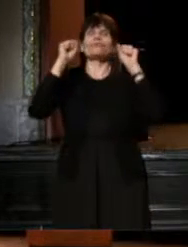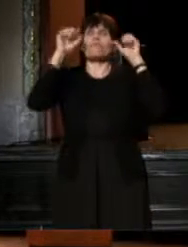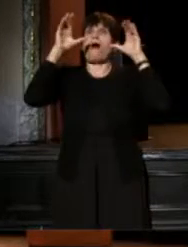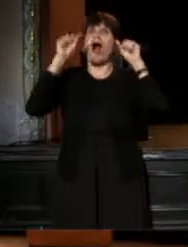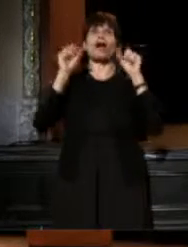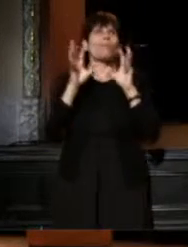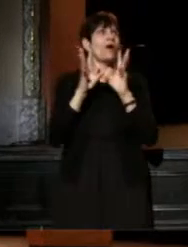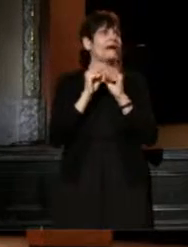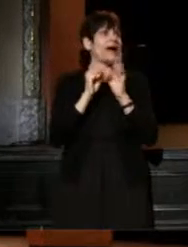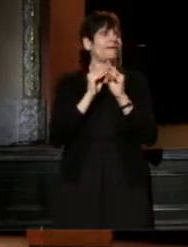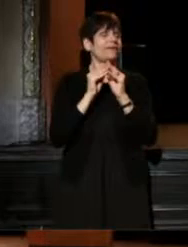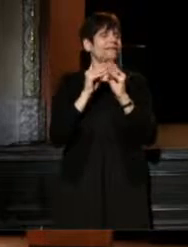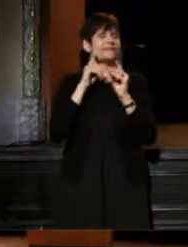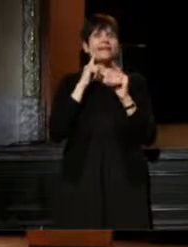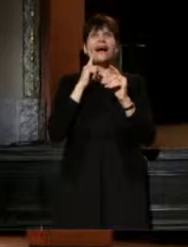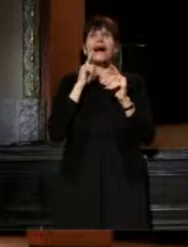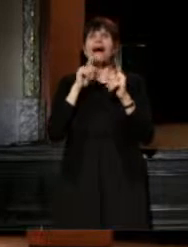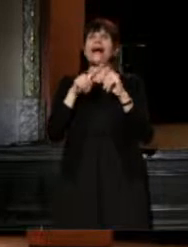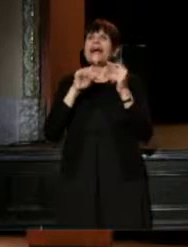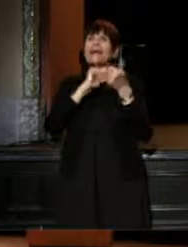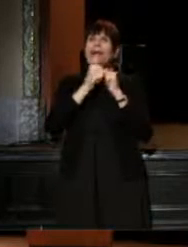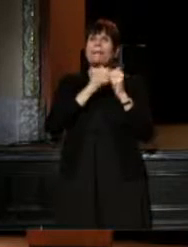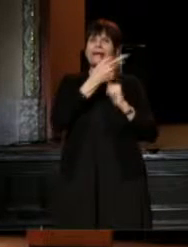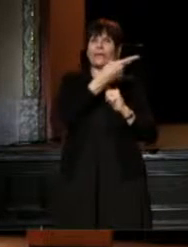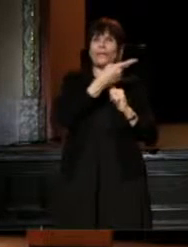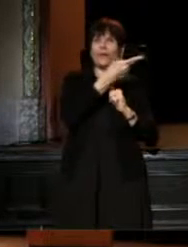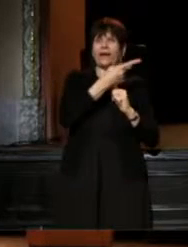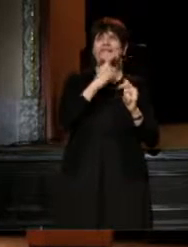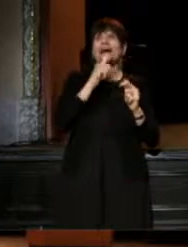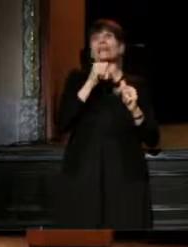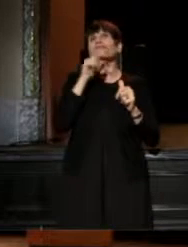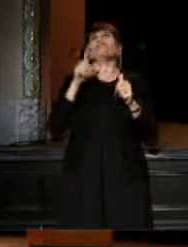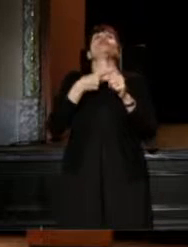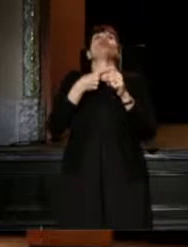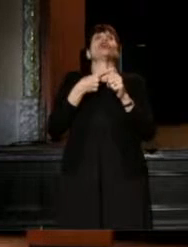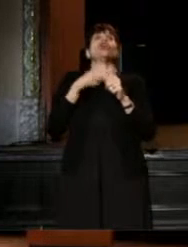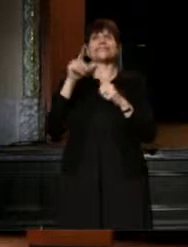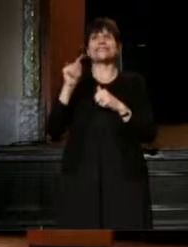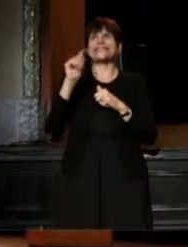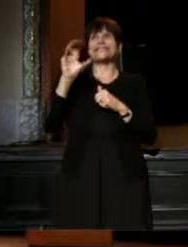(Jim O'Quinn) I can't compete with David Hawkinson and Woody King, I wasn't around for the first TCG Conference,